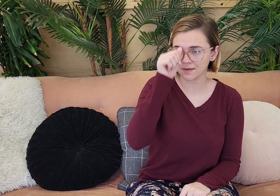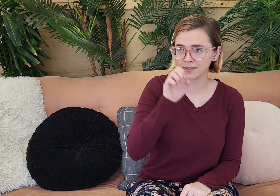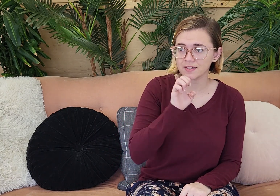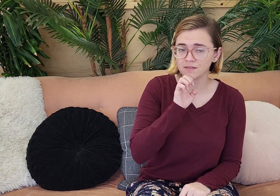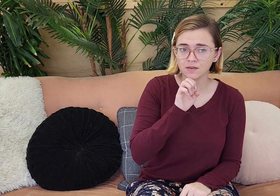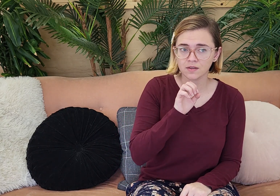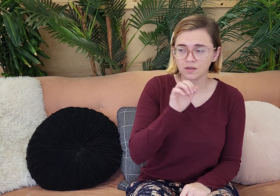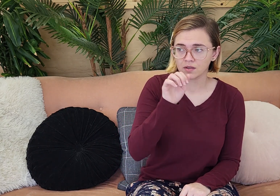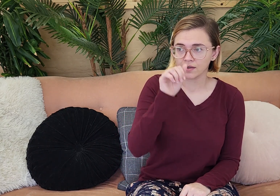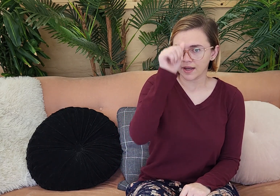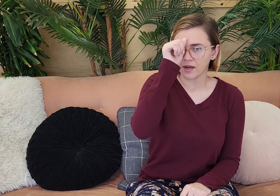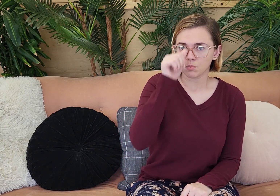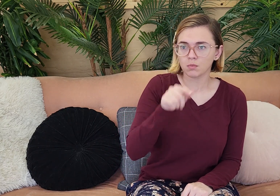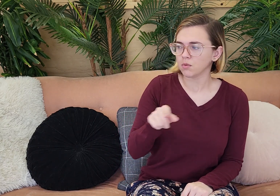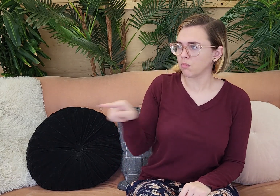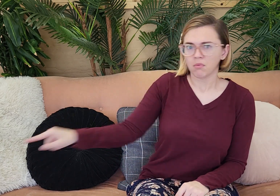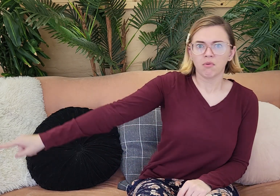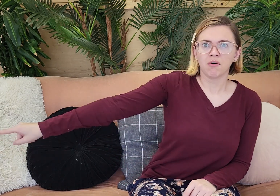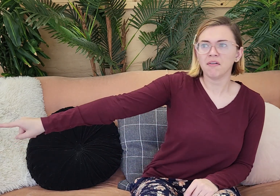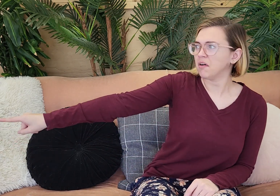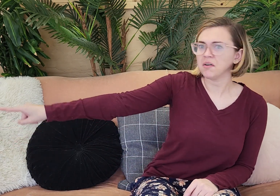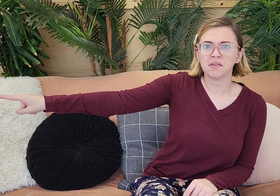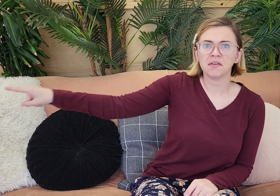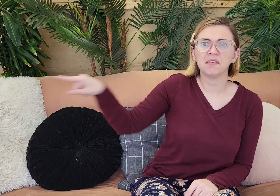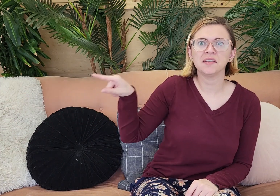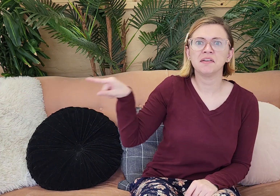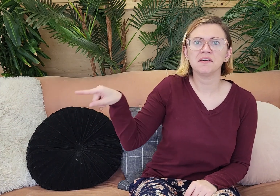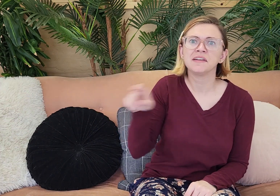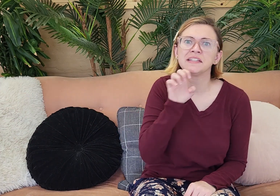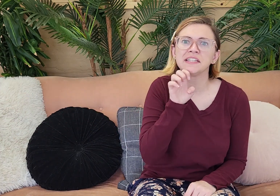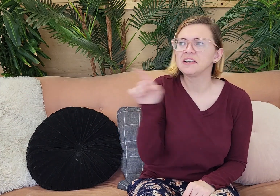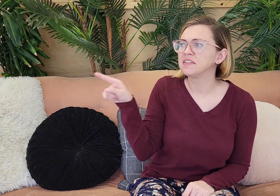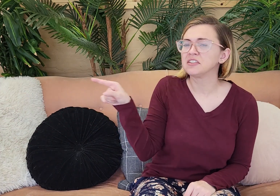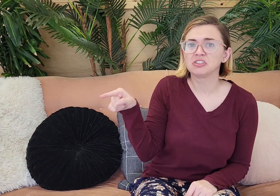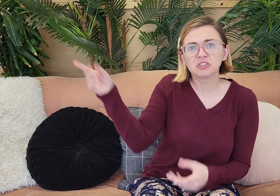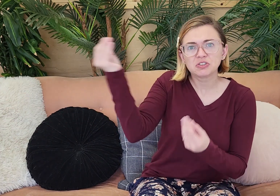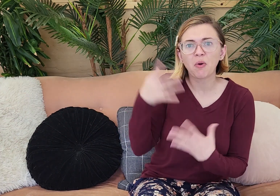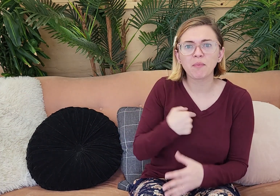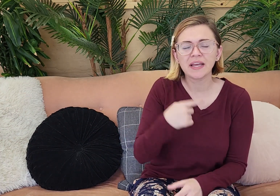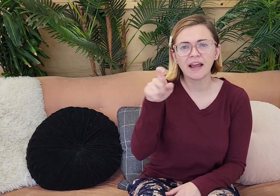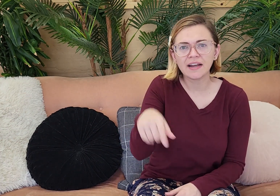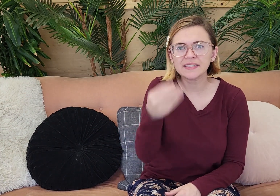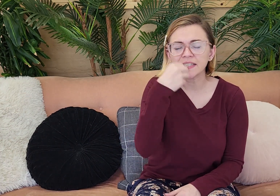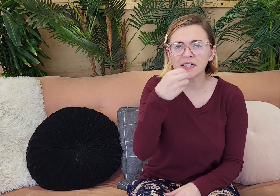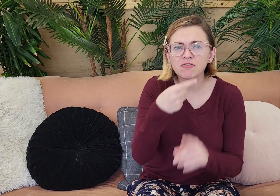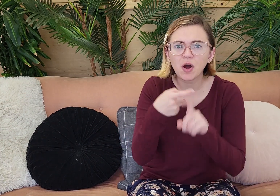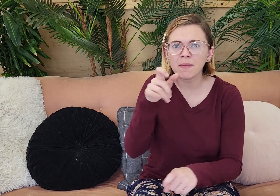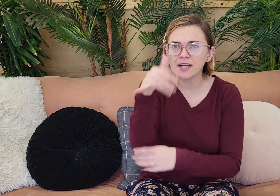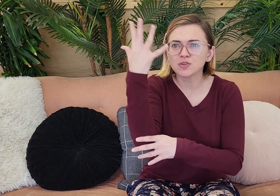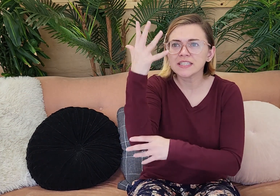And Adam, he looked at Eve and he pointed to her and he was like, "No, no, no, Eve, she told me that I needed to eat